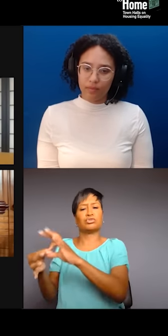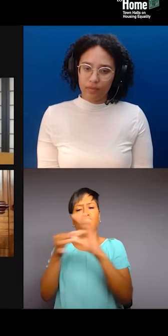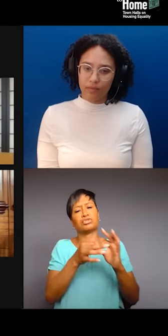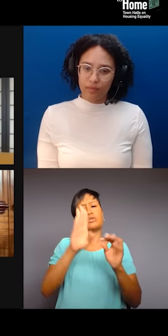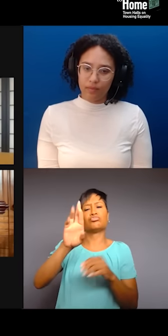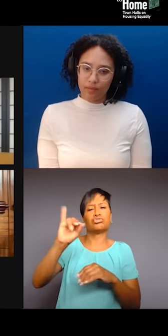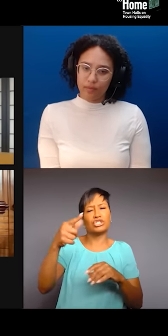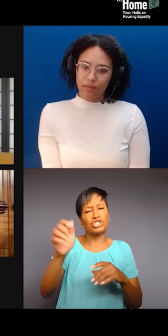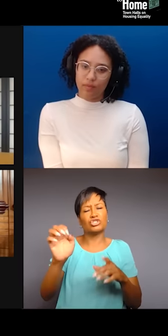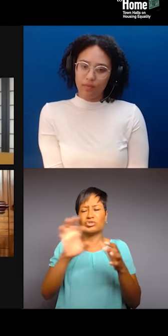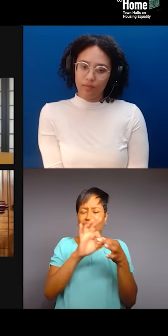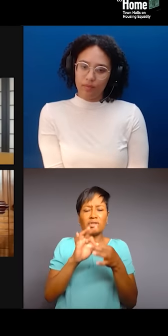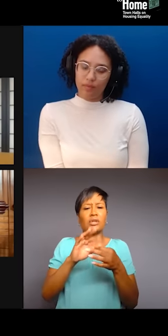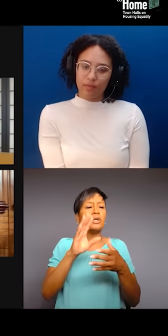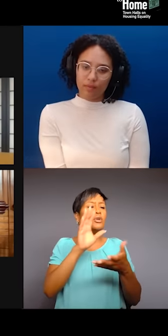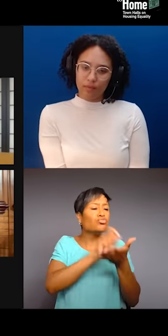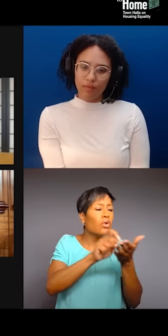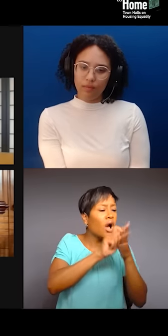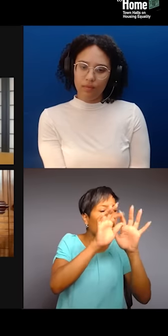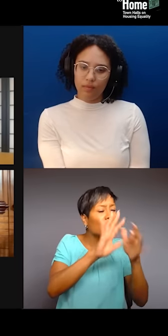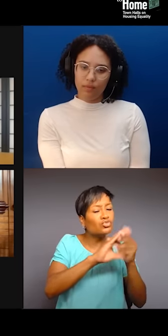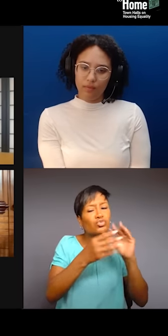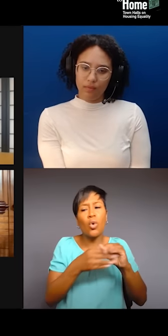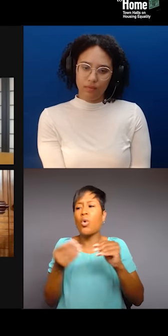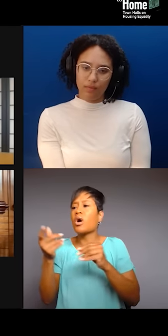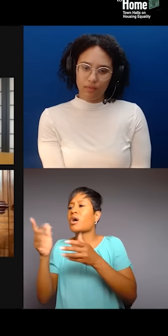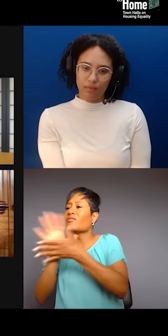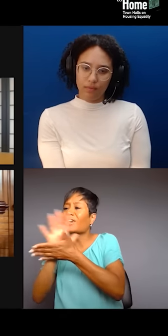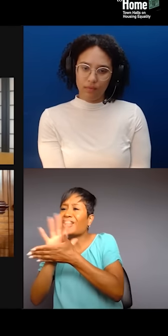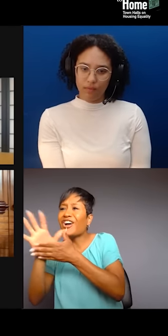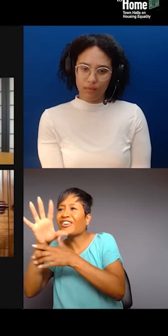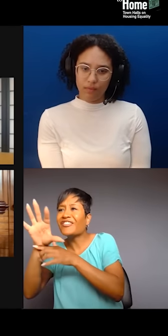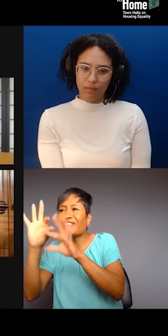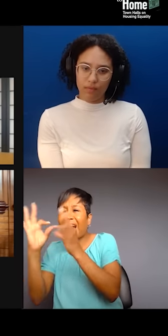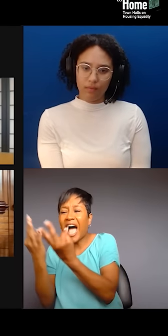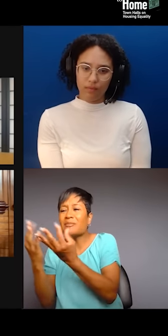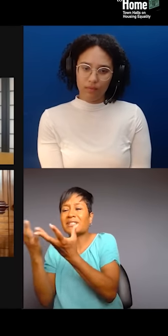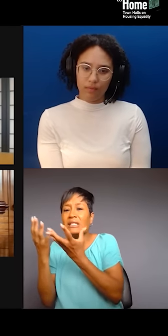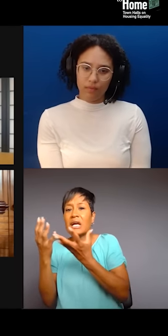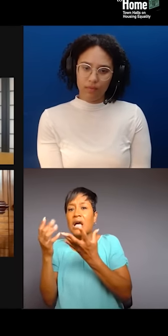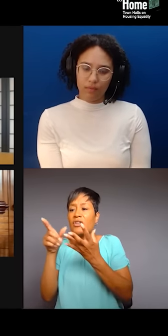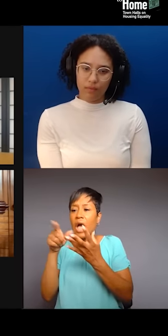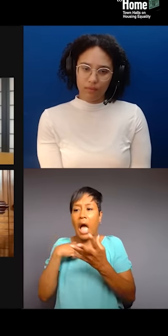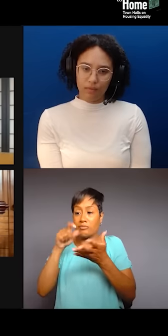sharing their family videos with us, like they're writing their own stories. We're not penning their narratives. We are giving, you know, we are providing a platform